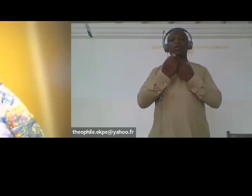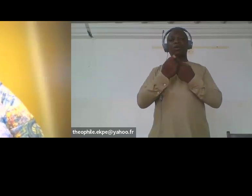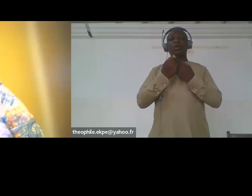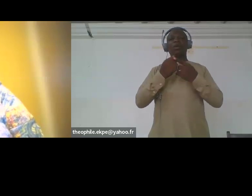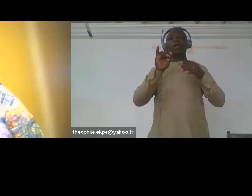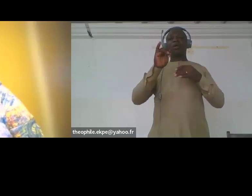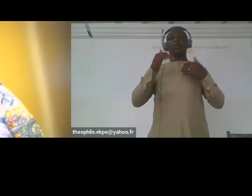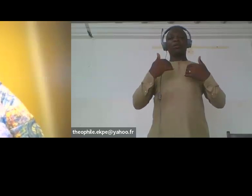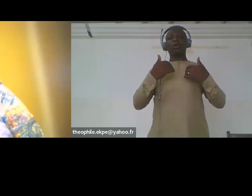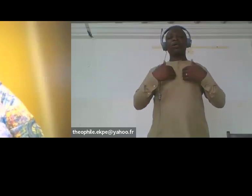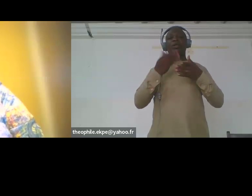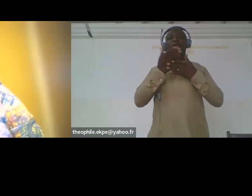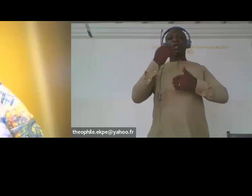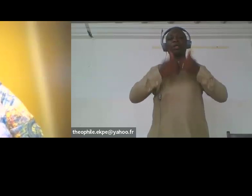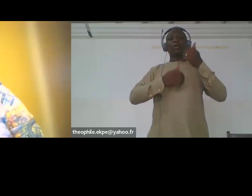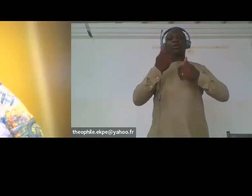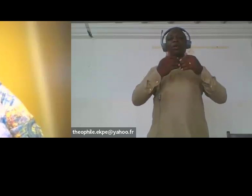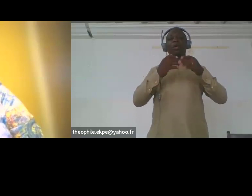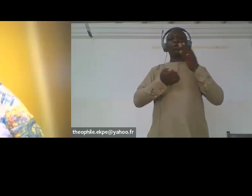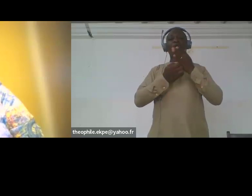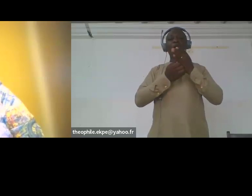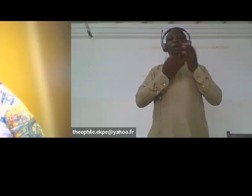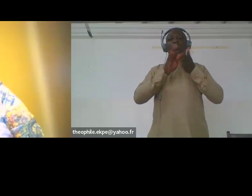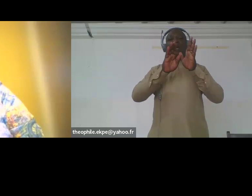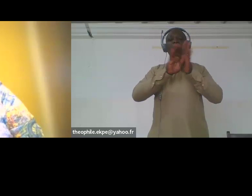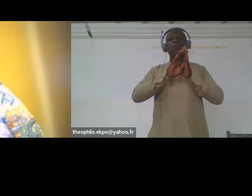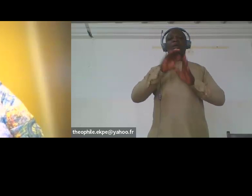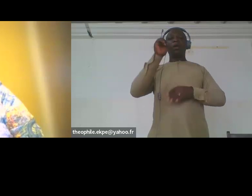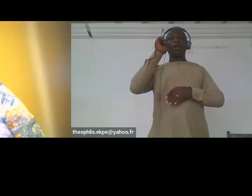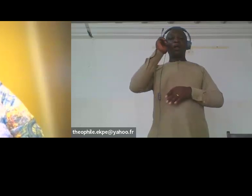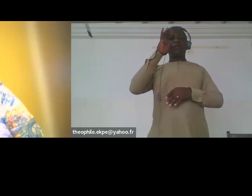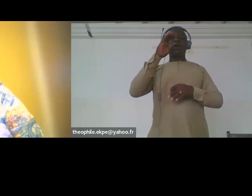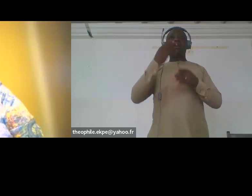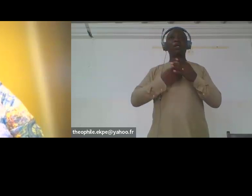For instance women with disabilities face different limitations